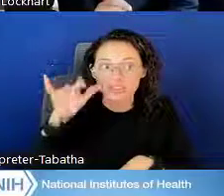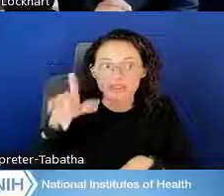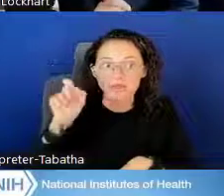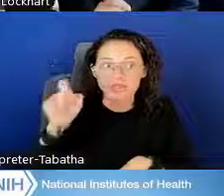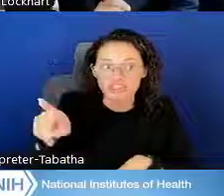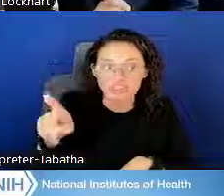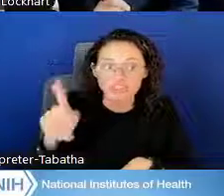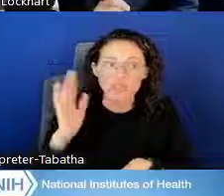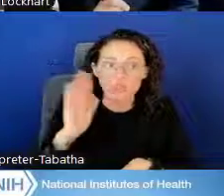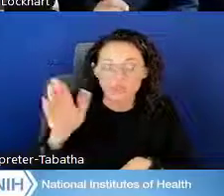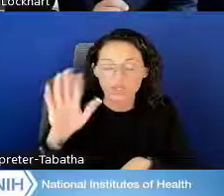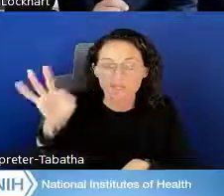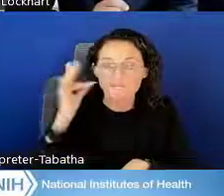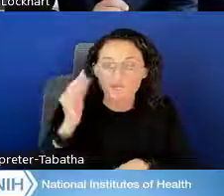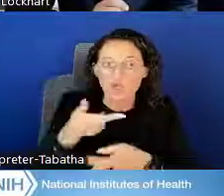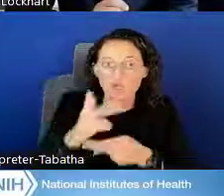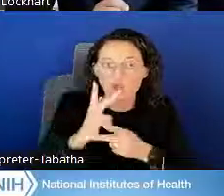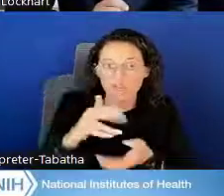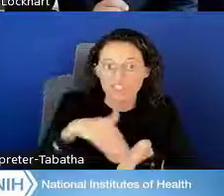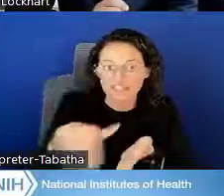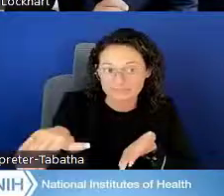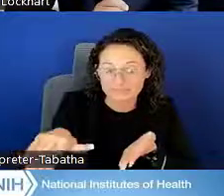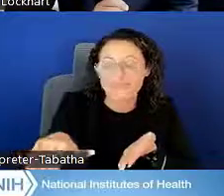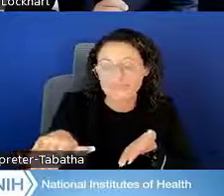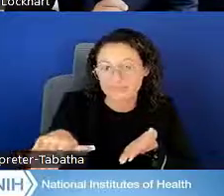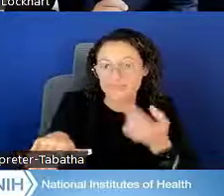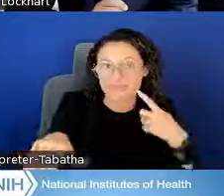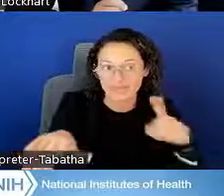"Will the federal loan forgiveness announced yesterday